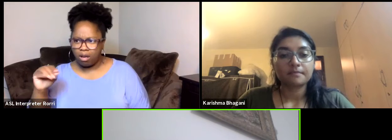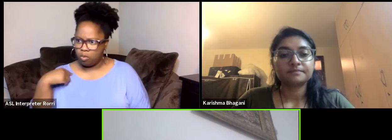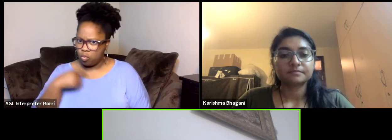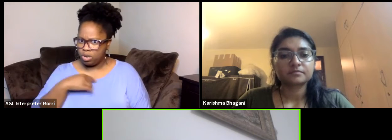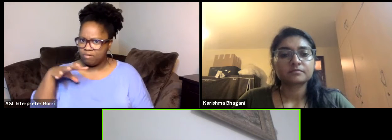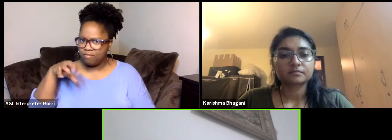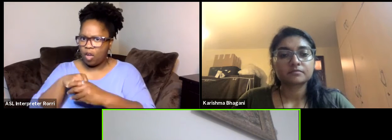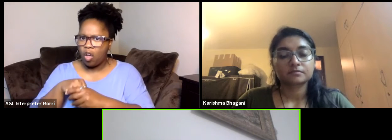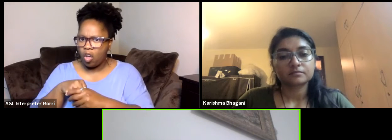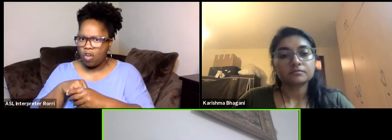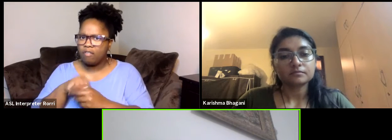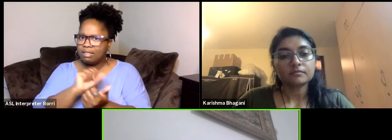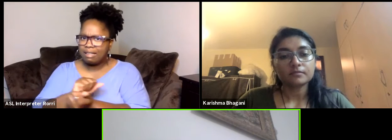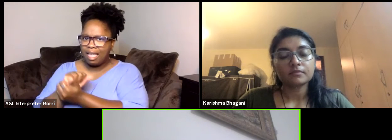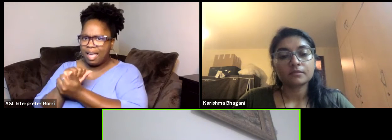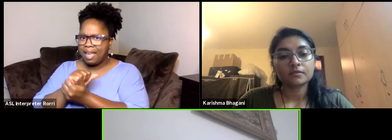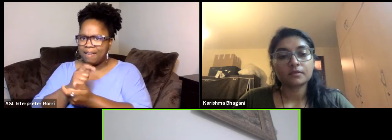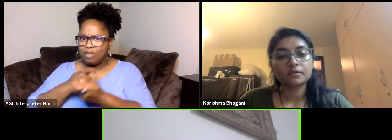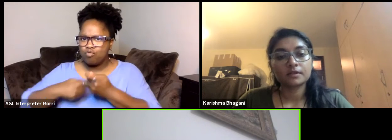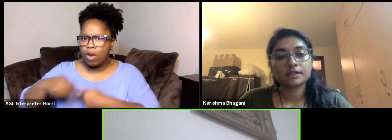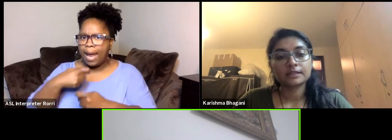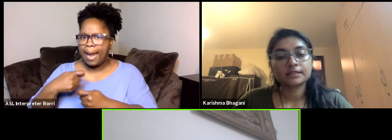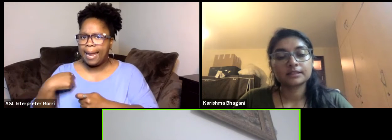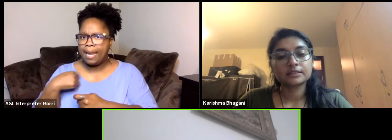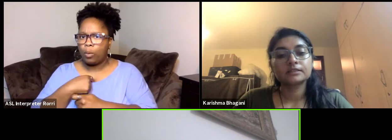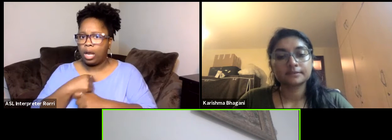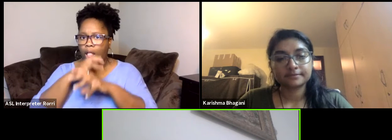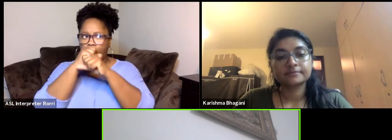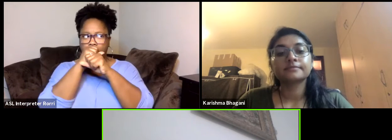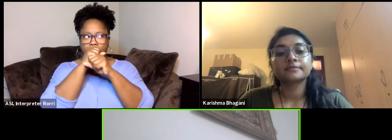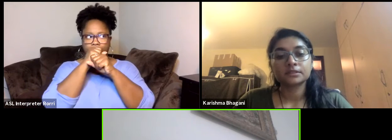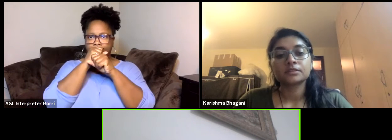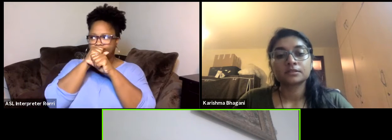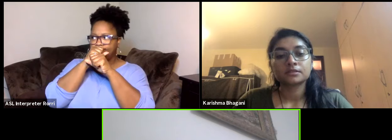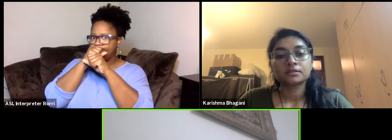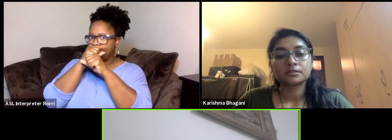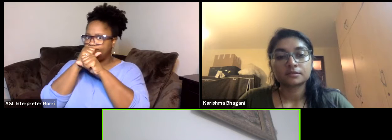And that's something we don't talk too much about it but we should be shamed about it.